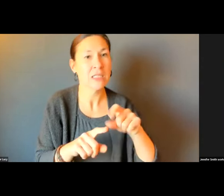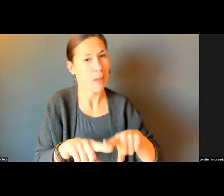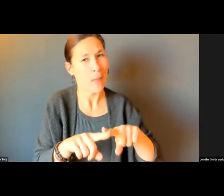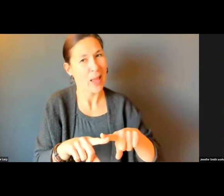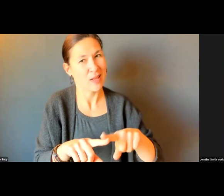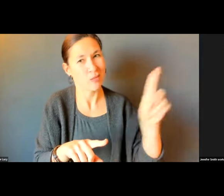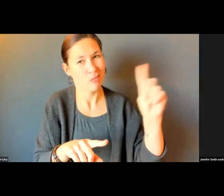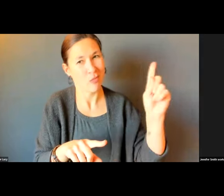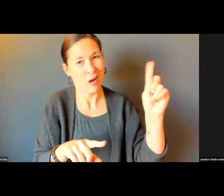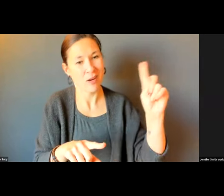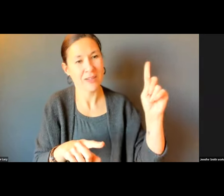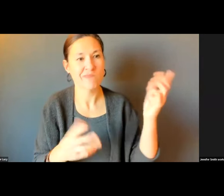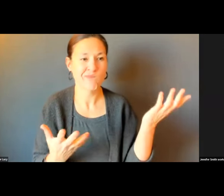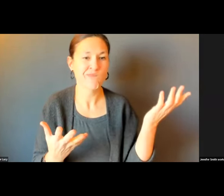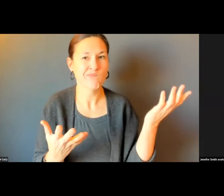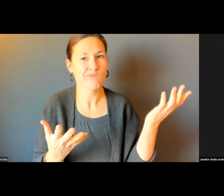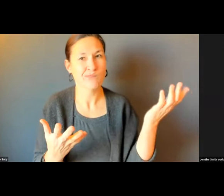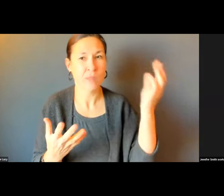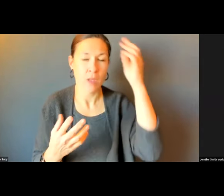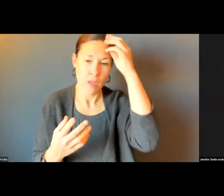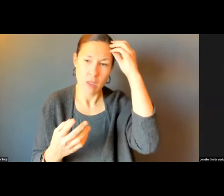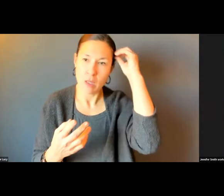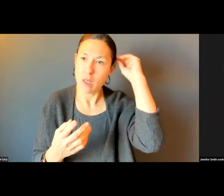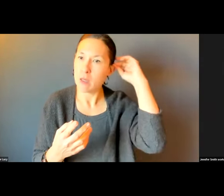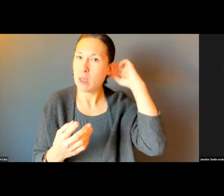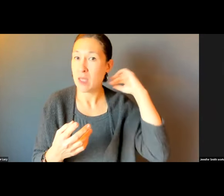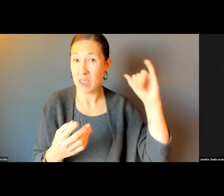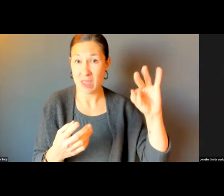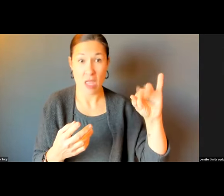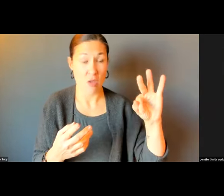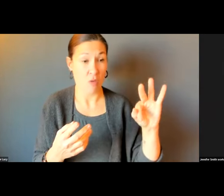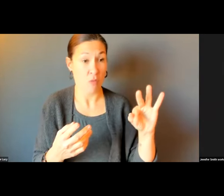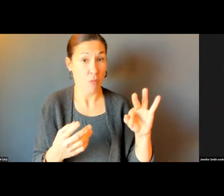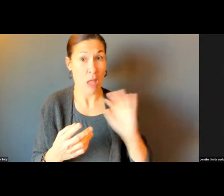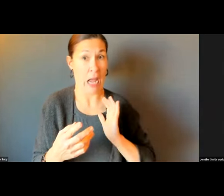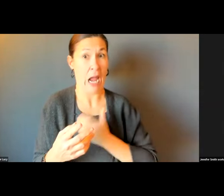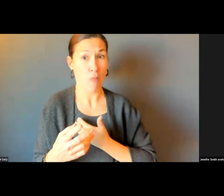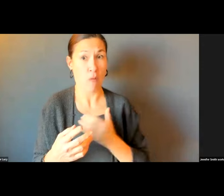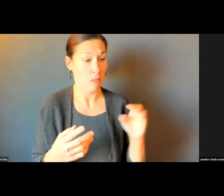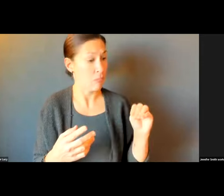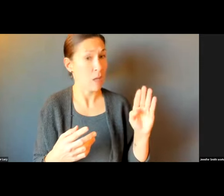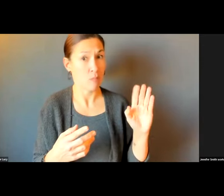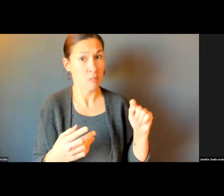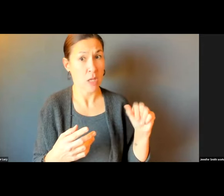LOCATION.